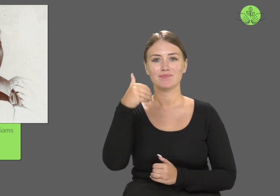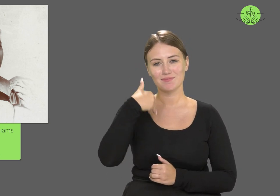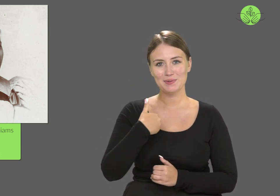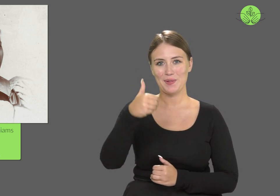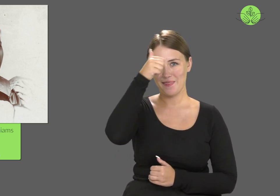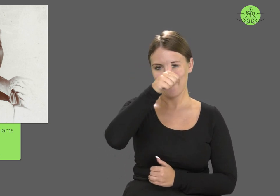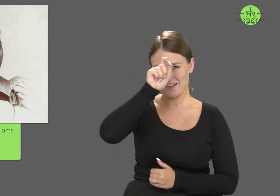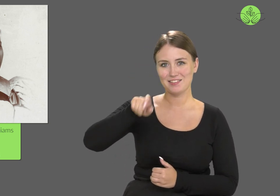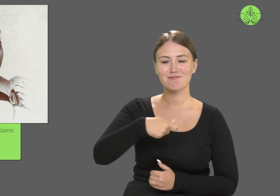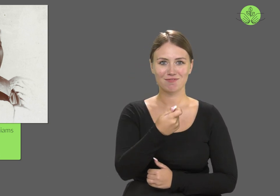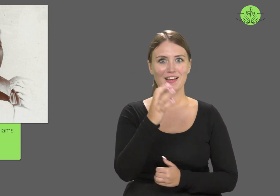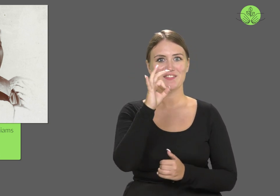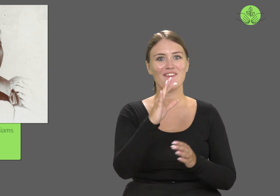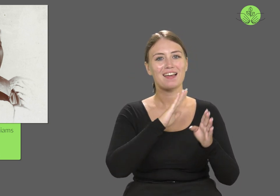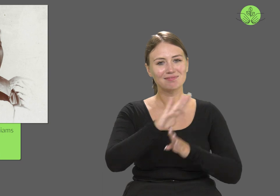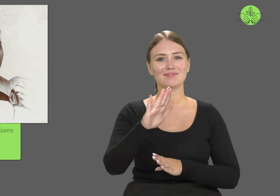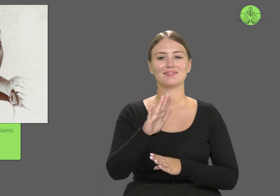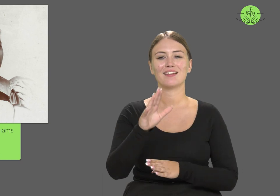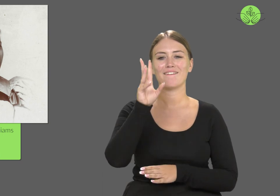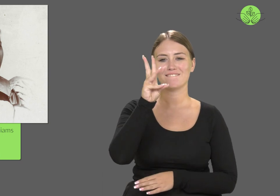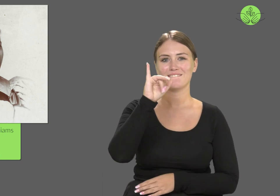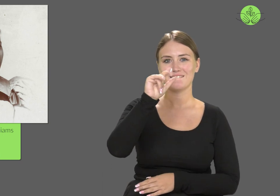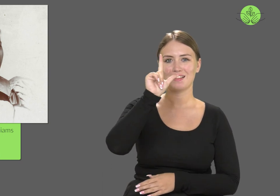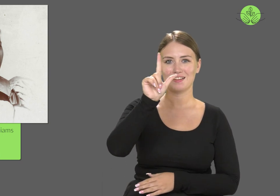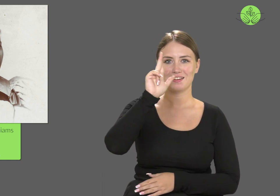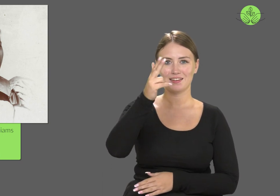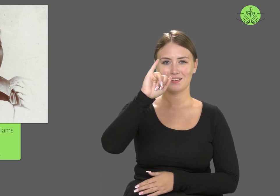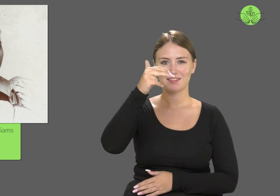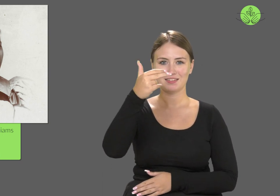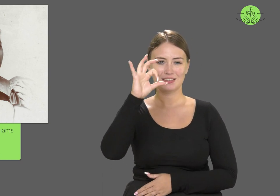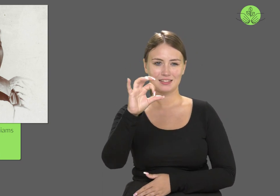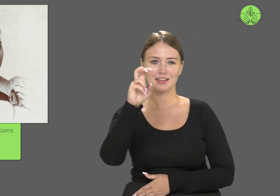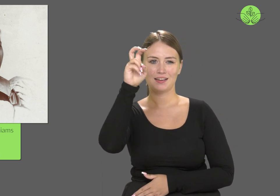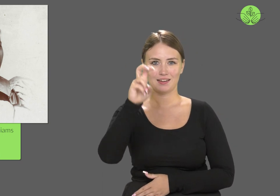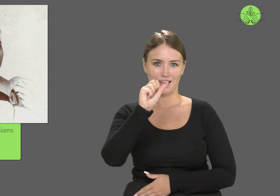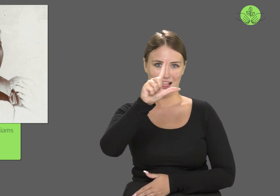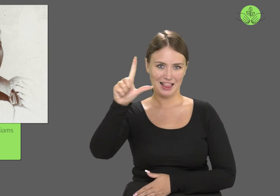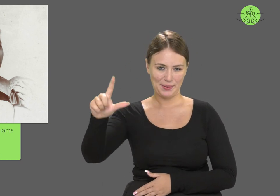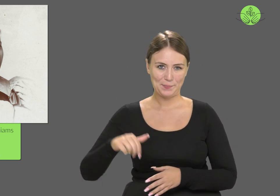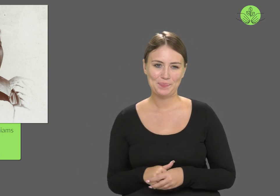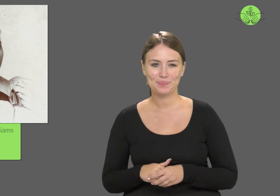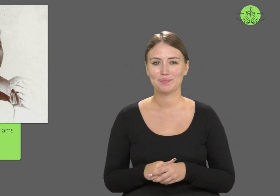was named "Wilkins Hall" in her honor.